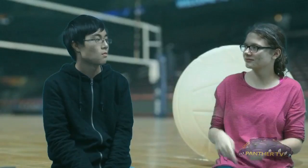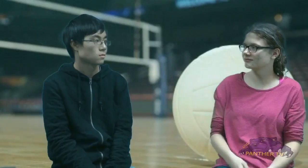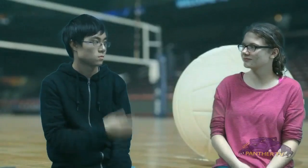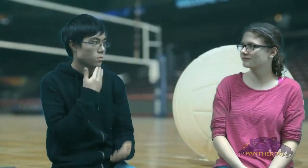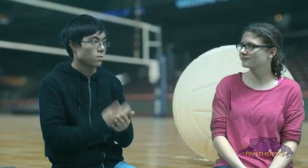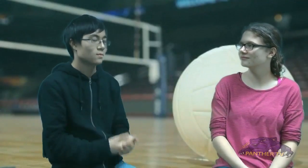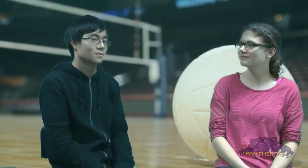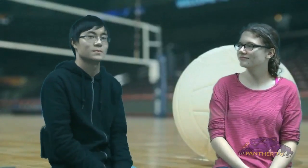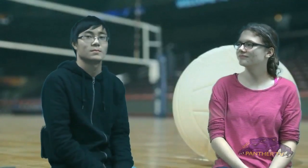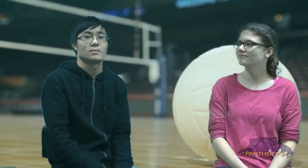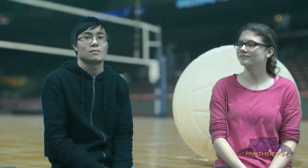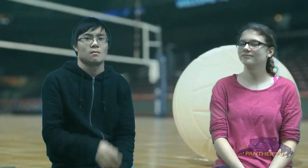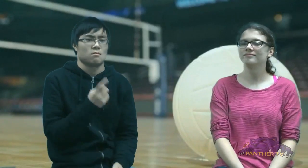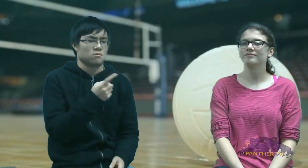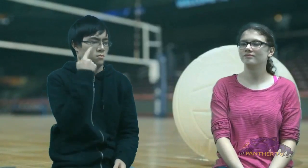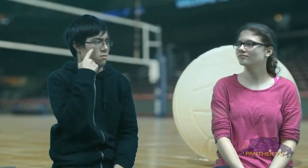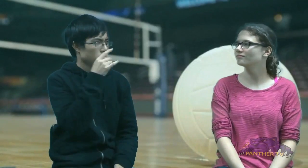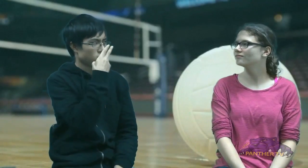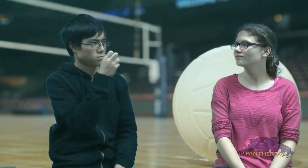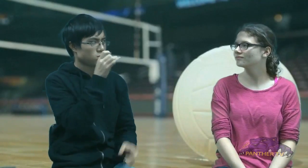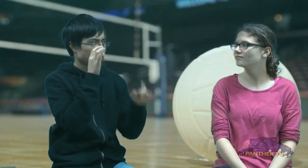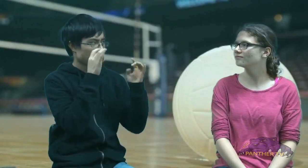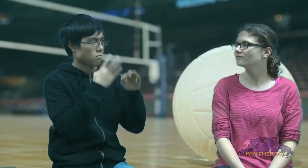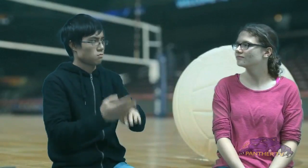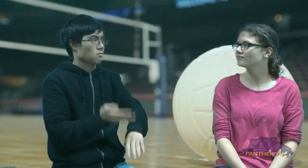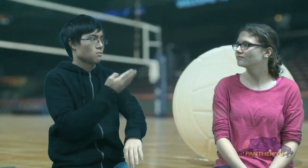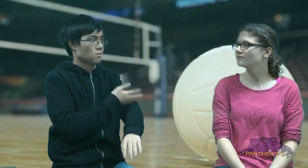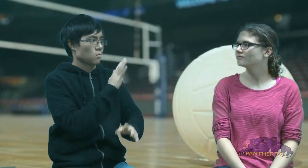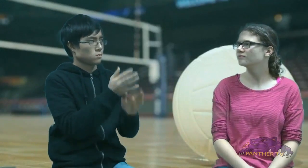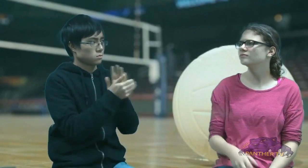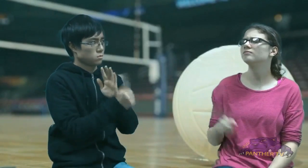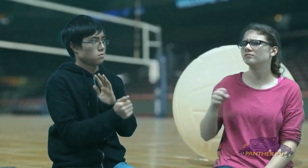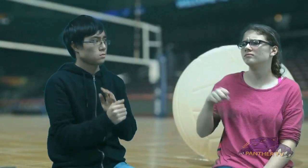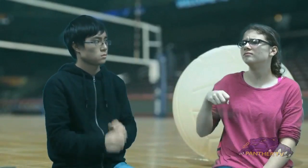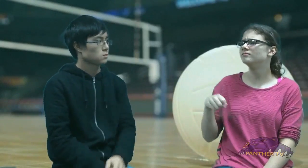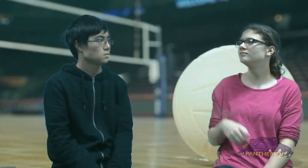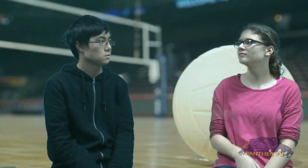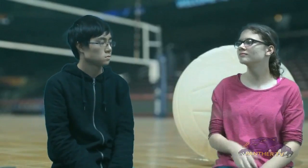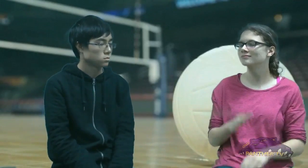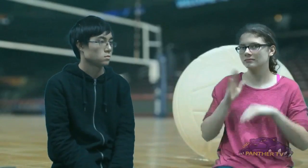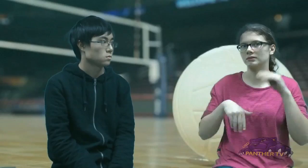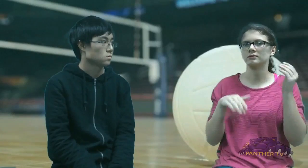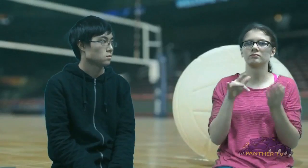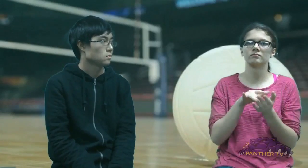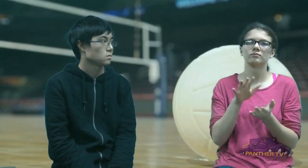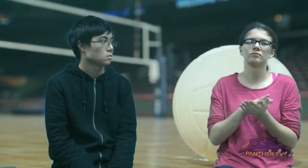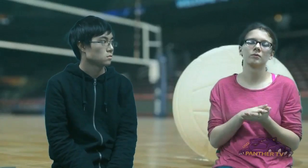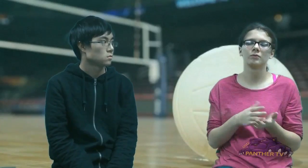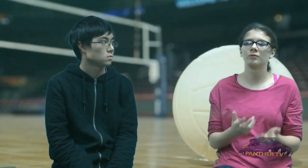So, do you think highschool volleyball improved your skills Yes. very much improved than middle school volleyball.